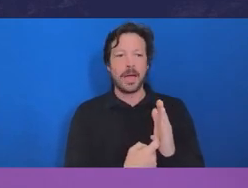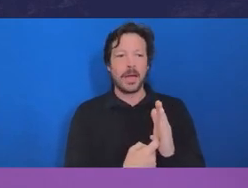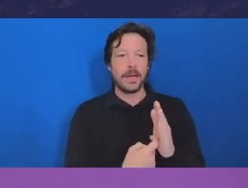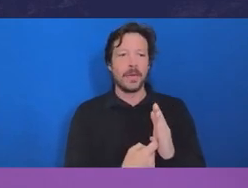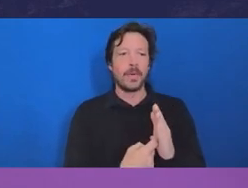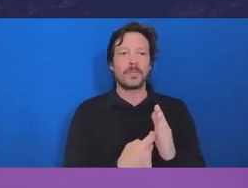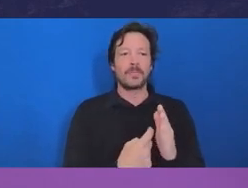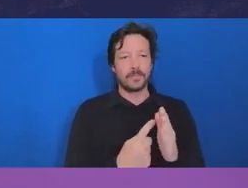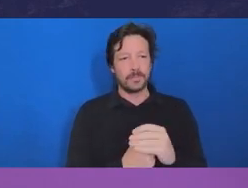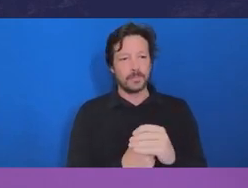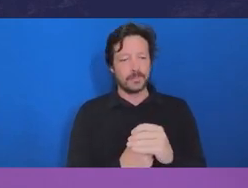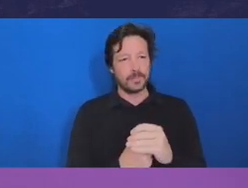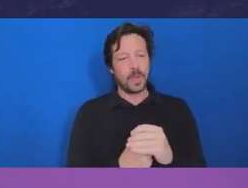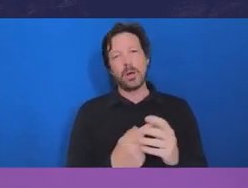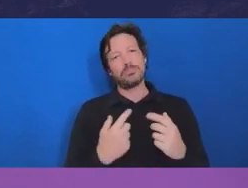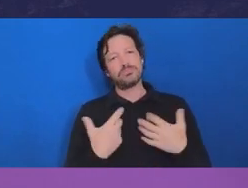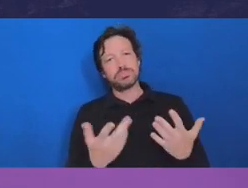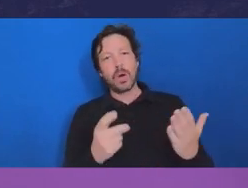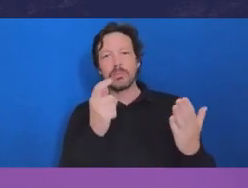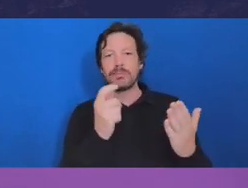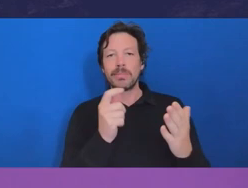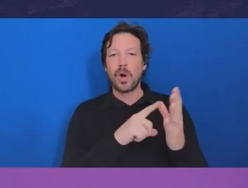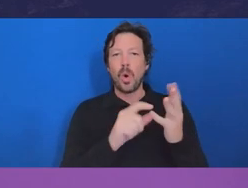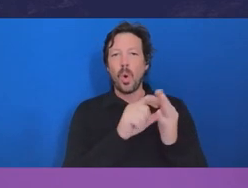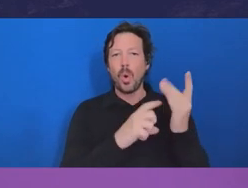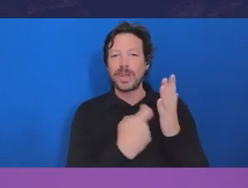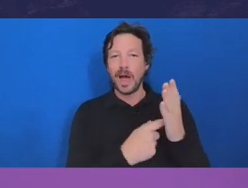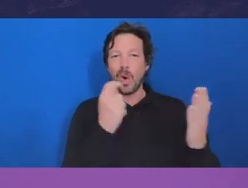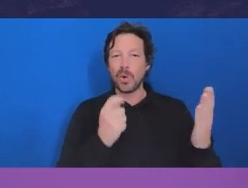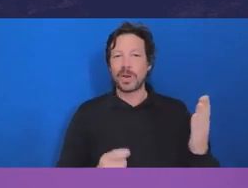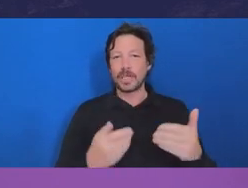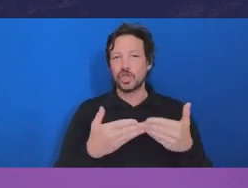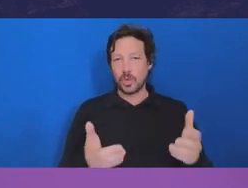as Auditor-General, is when we look at this responsibility of the public service